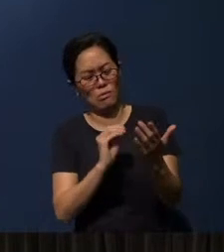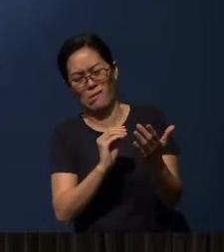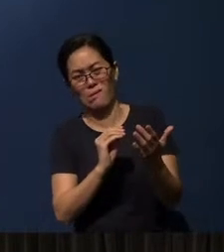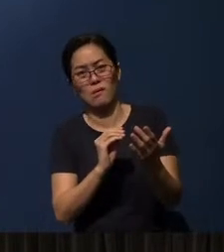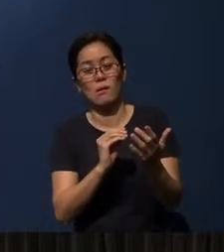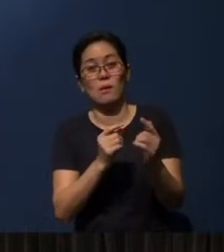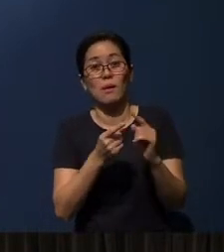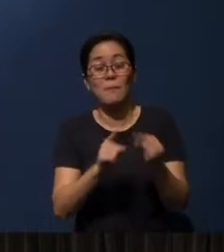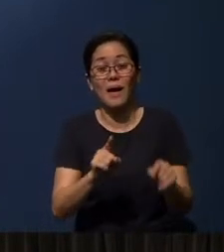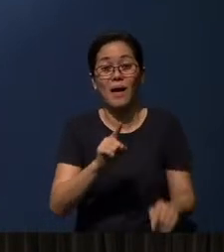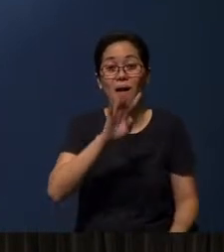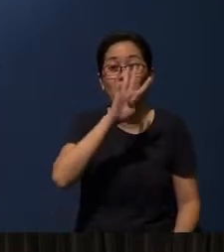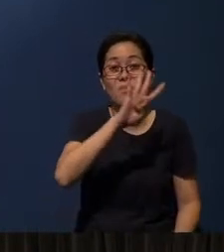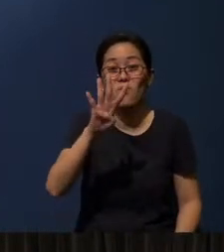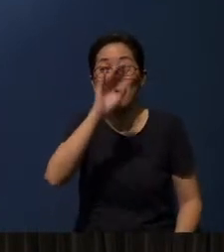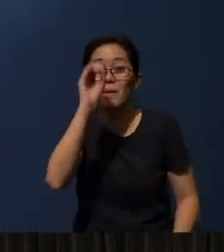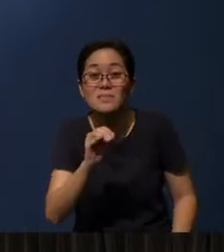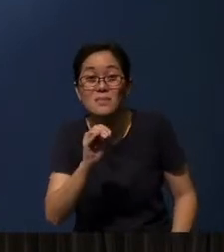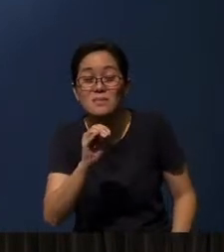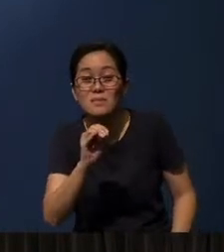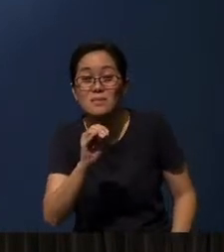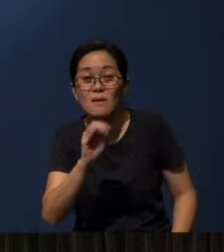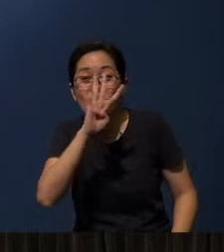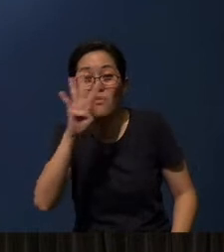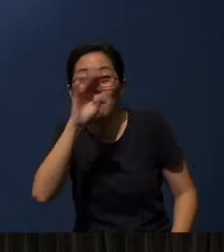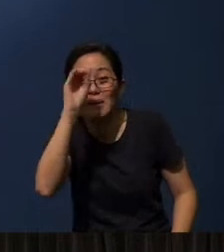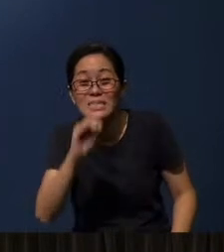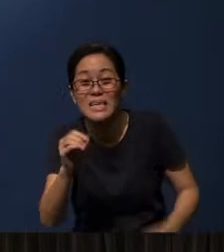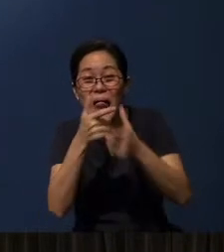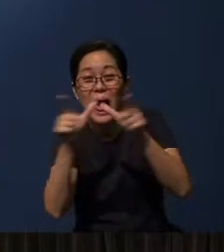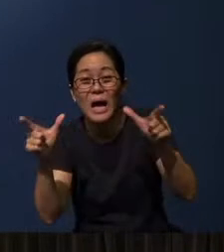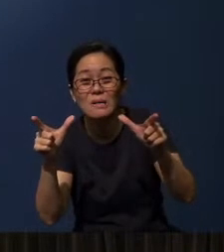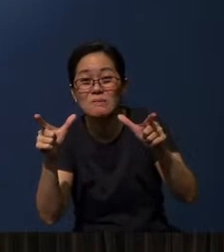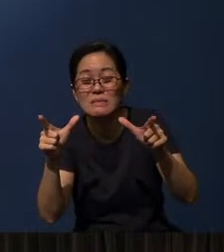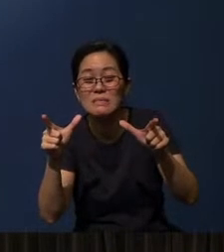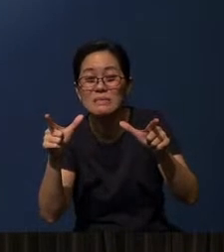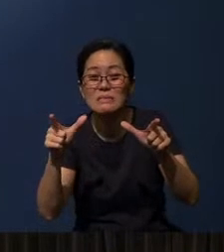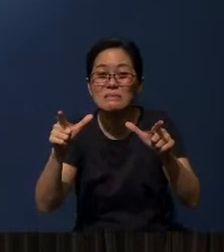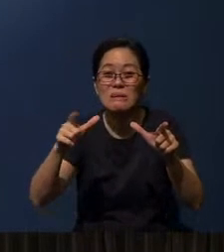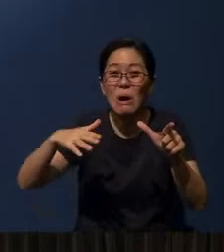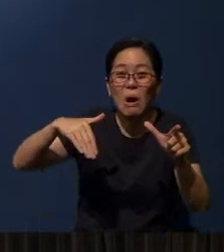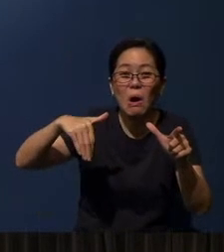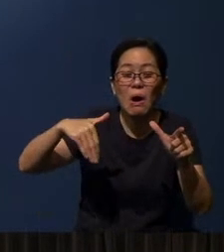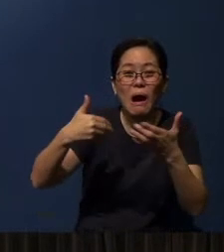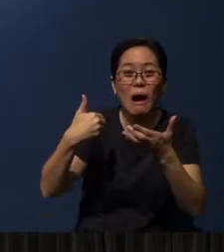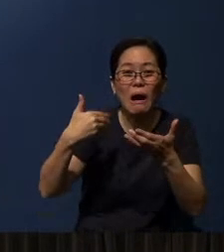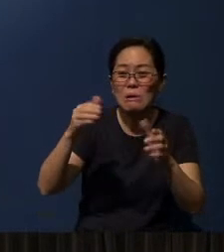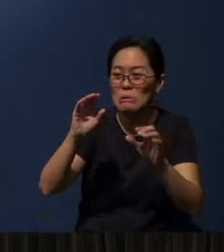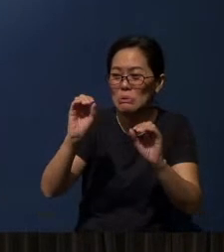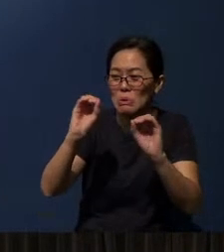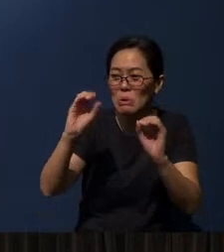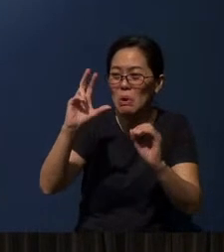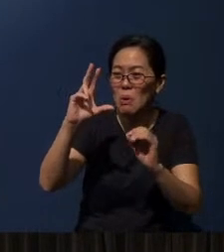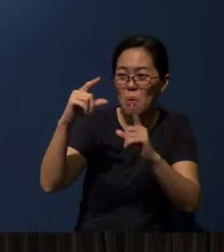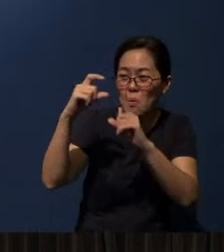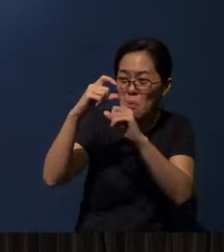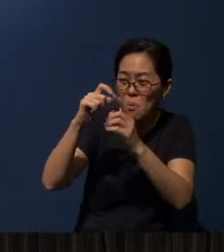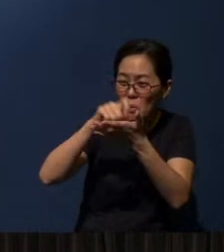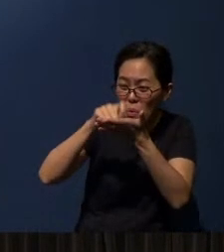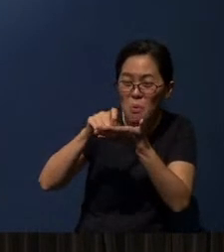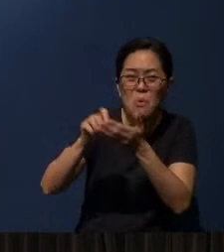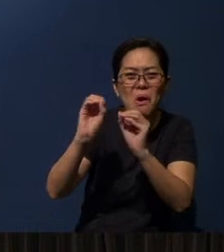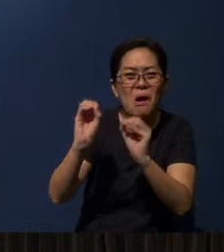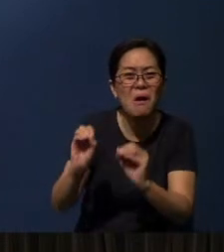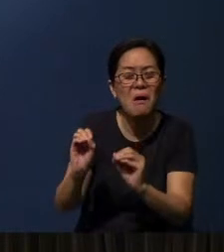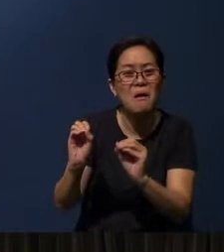But there are 44% of languages that still have no words, no written (form of the) language.